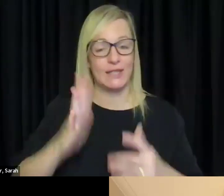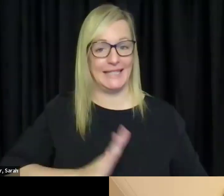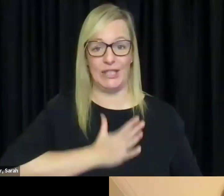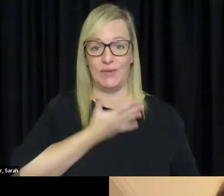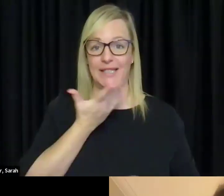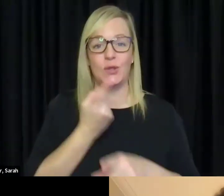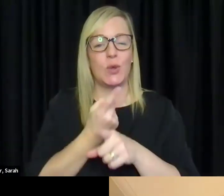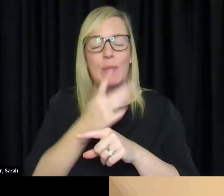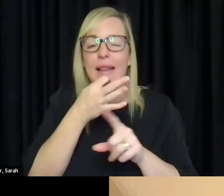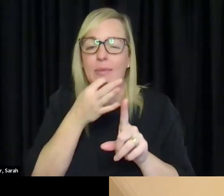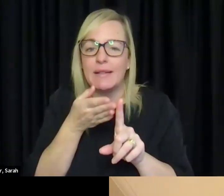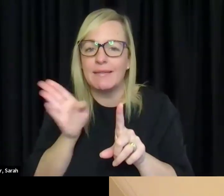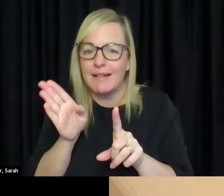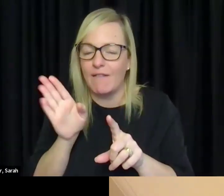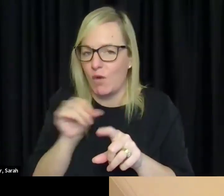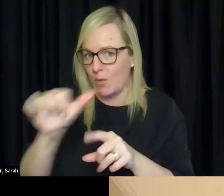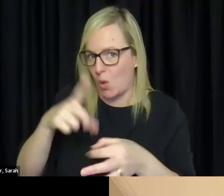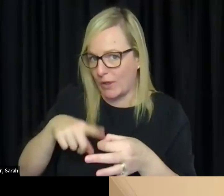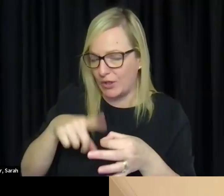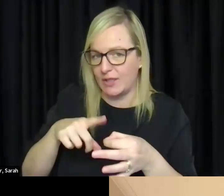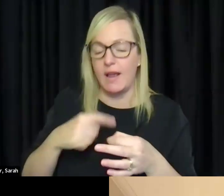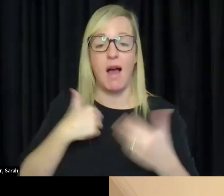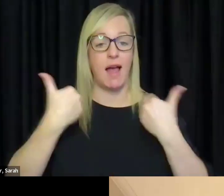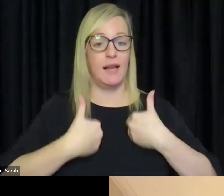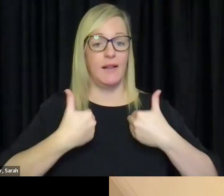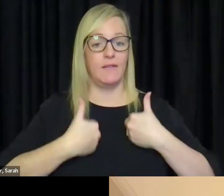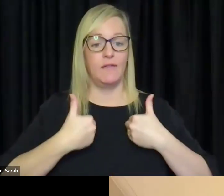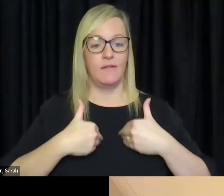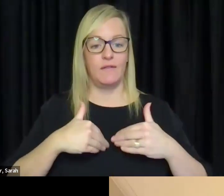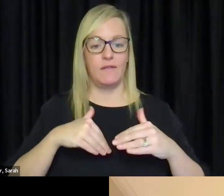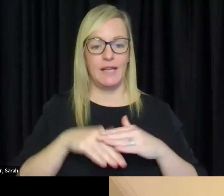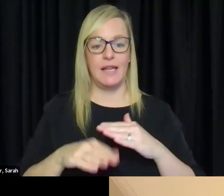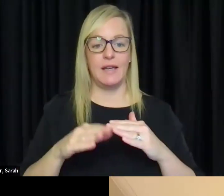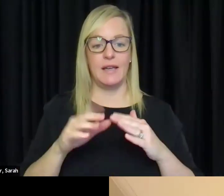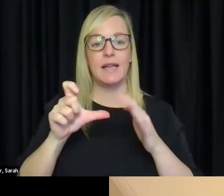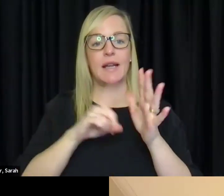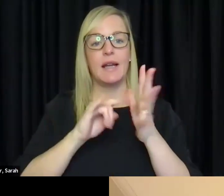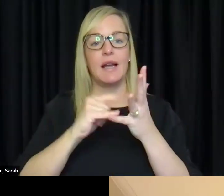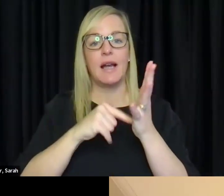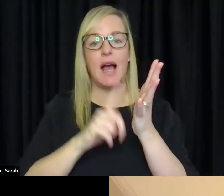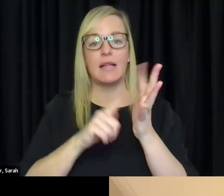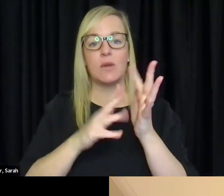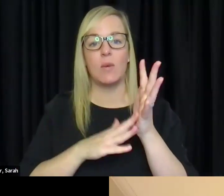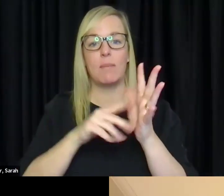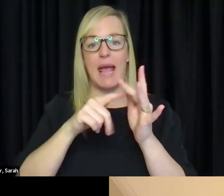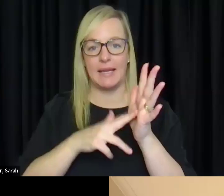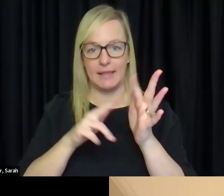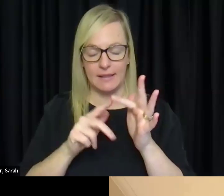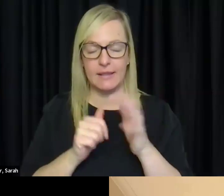slightly different, but I live in a place it is in Castlemain, a regional area just about an hour and